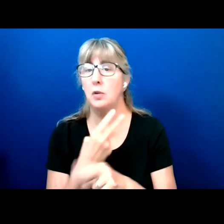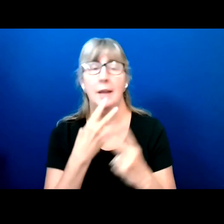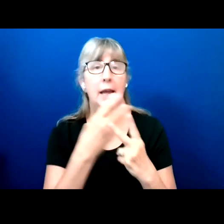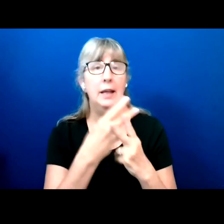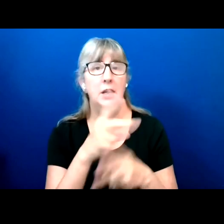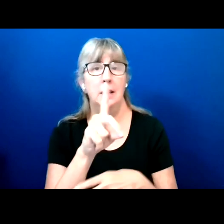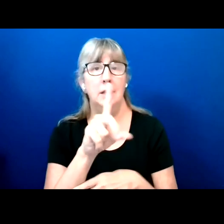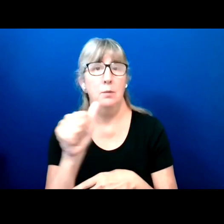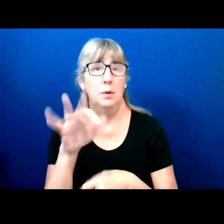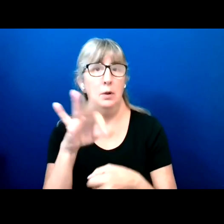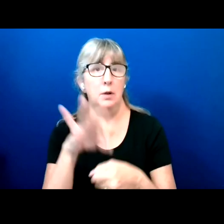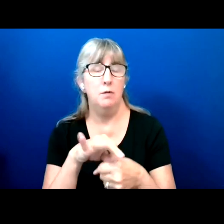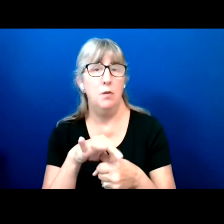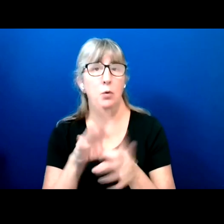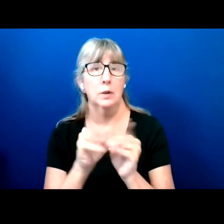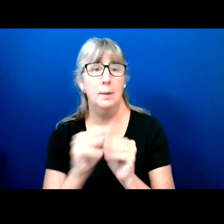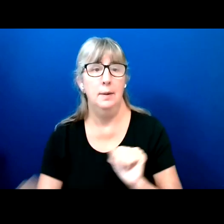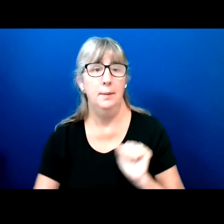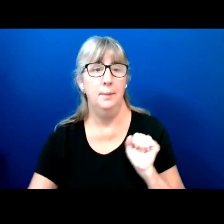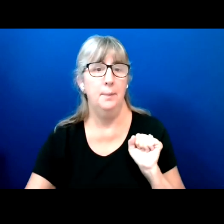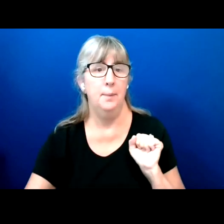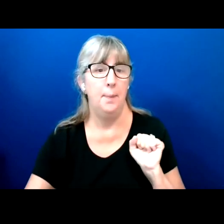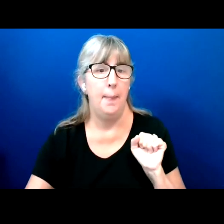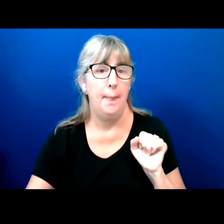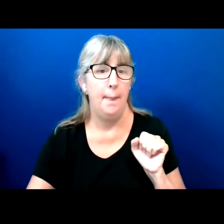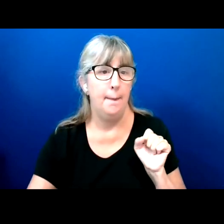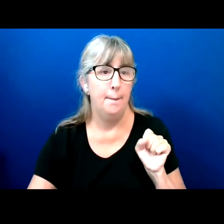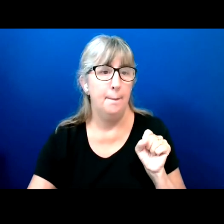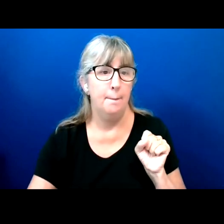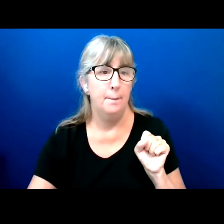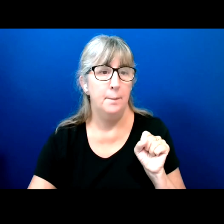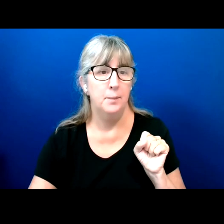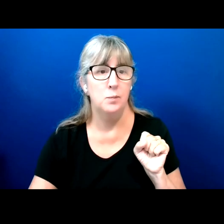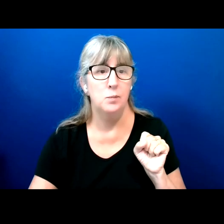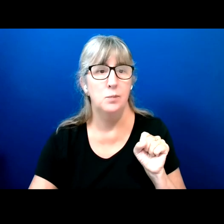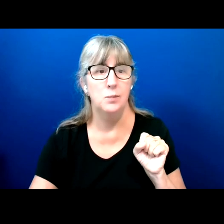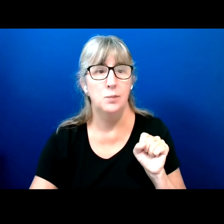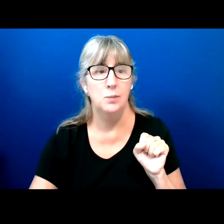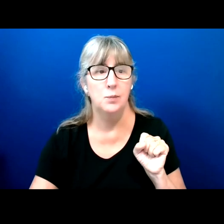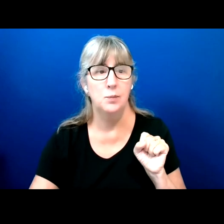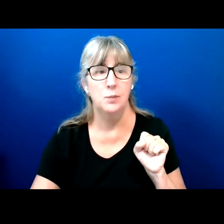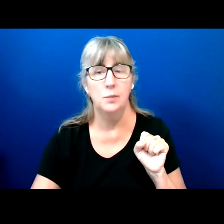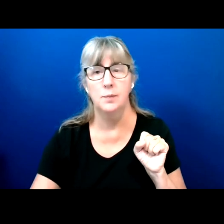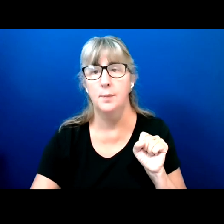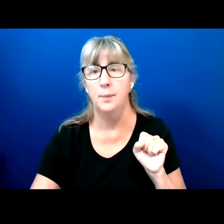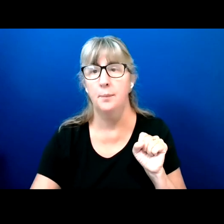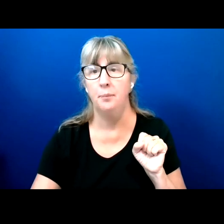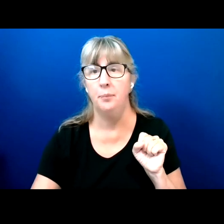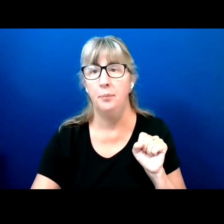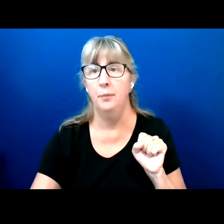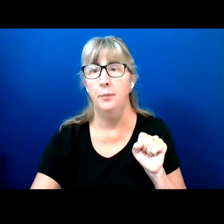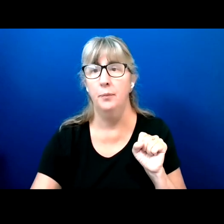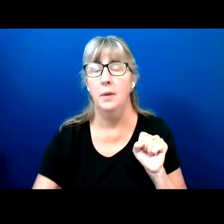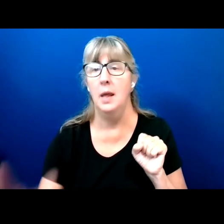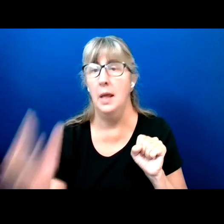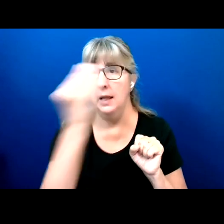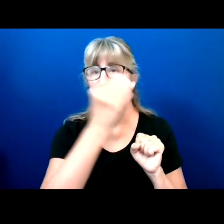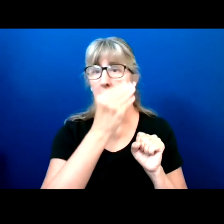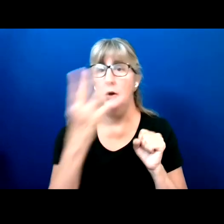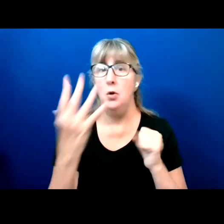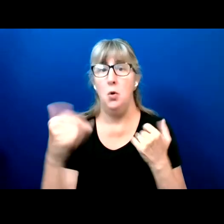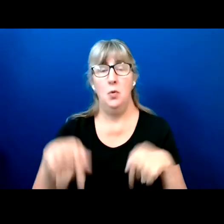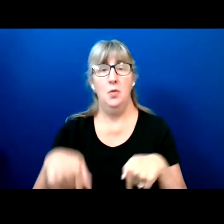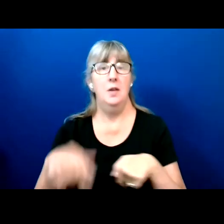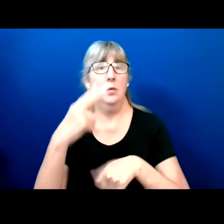And I'll just plug, again, today this whole week is national disability voter registration